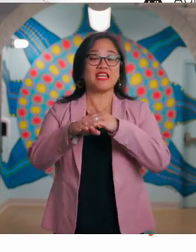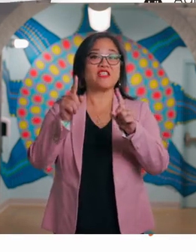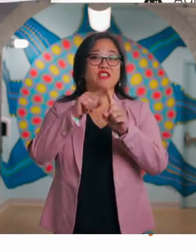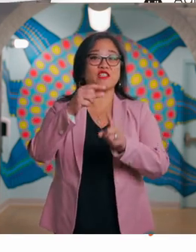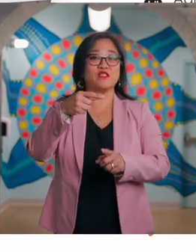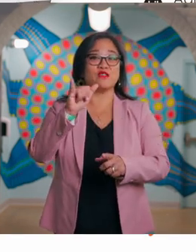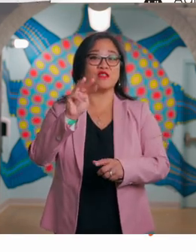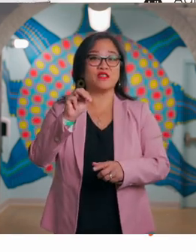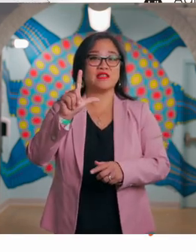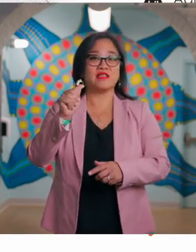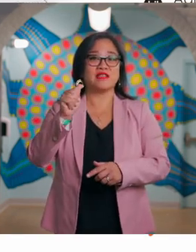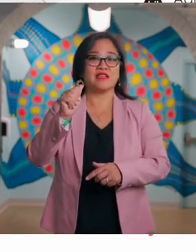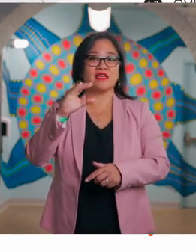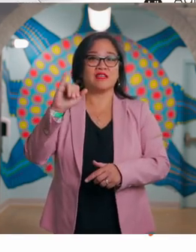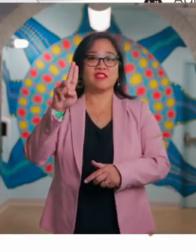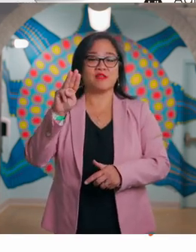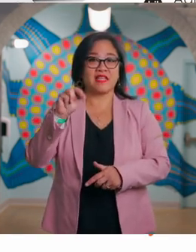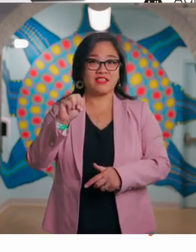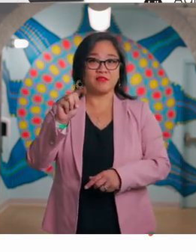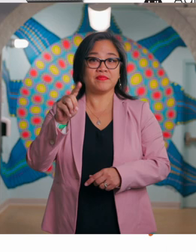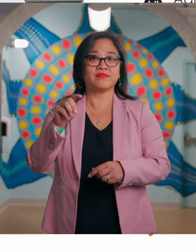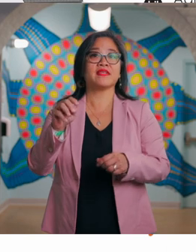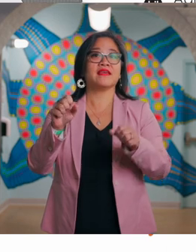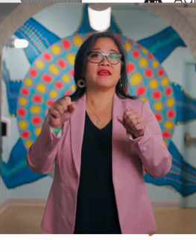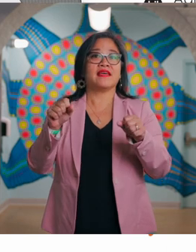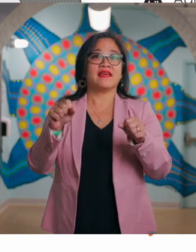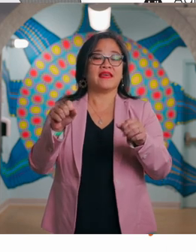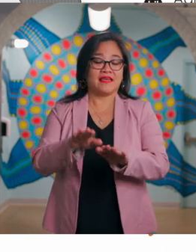An accessible entrance to Gymlacium is available on the ground floor.